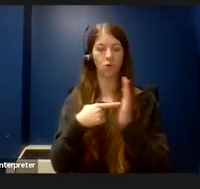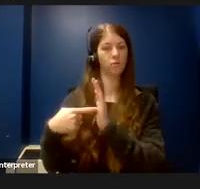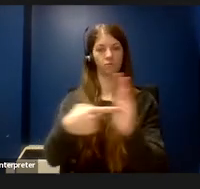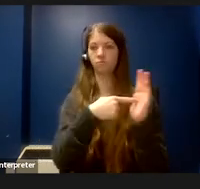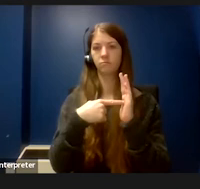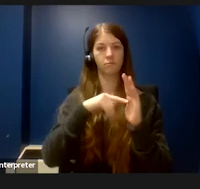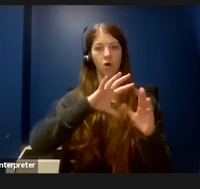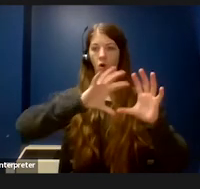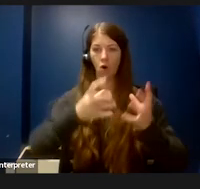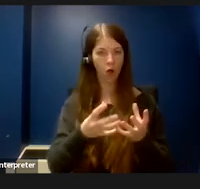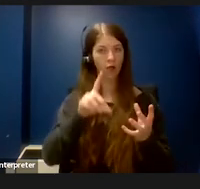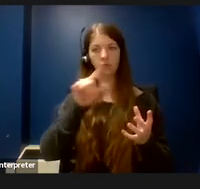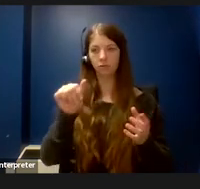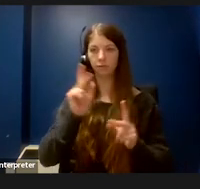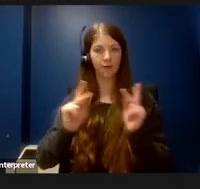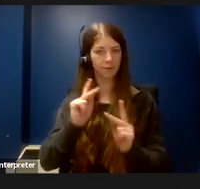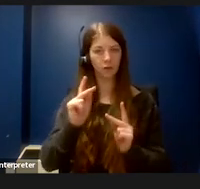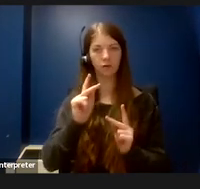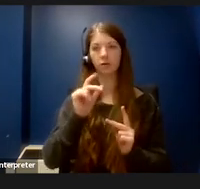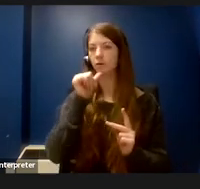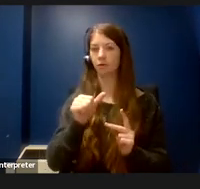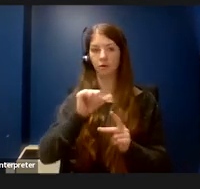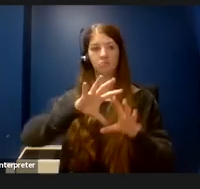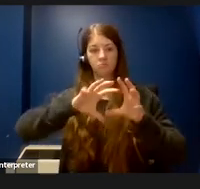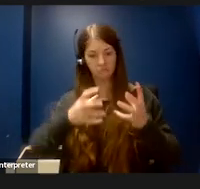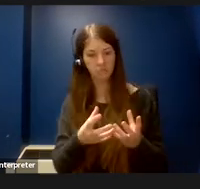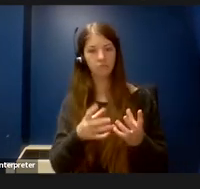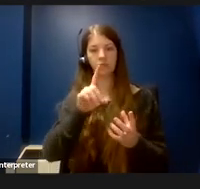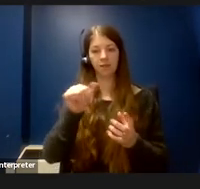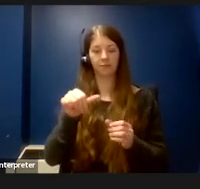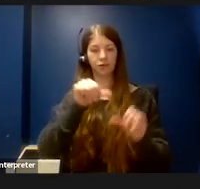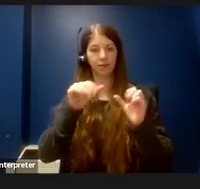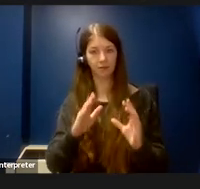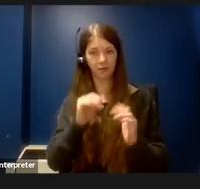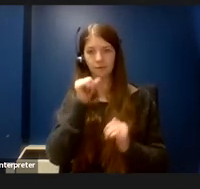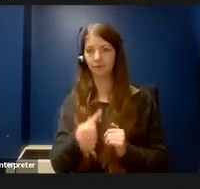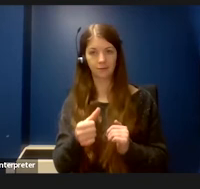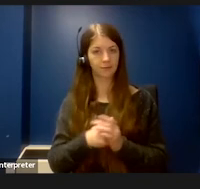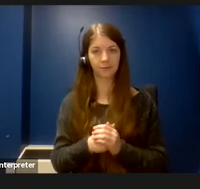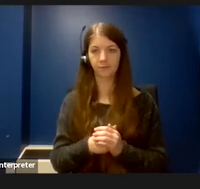and I don't represent all disabled scientists. I also do not represent all people with dwarfism.